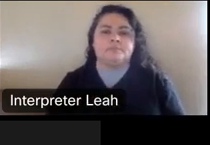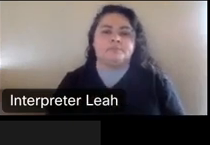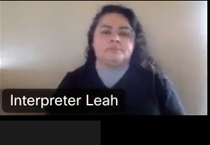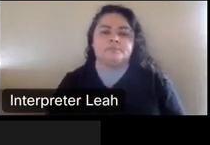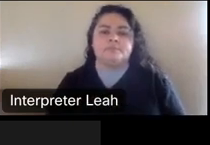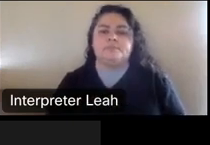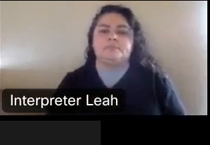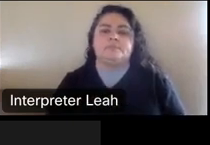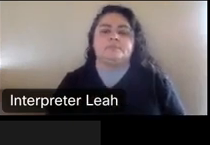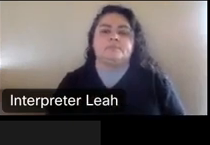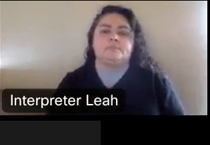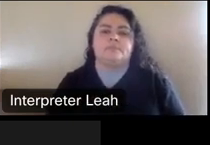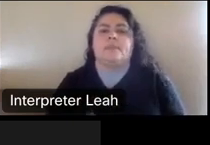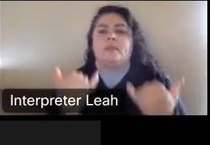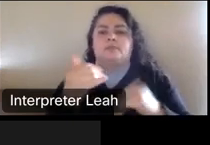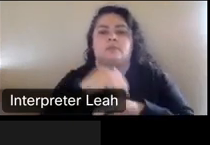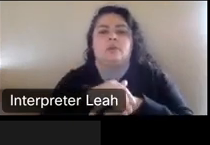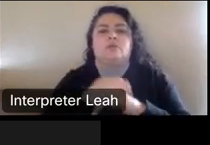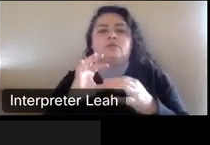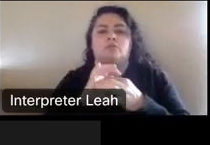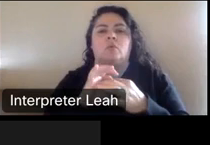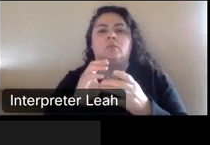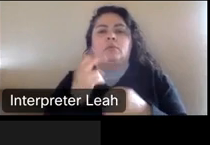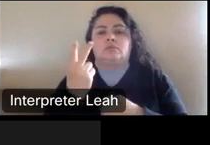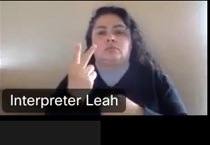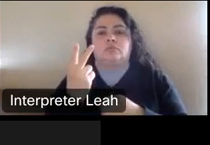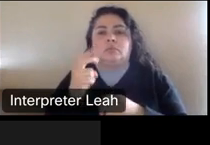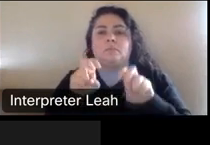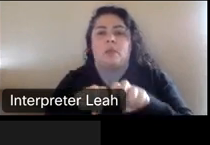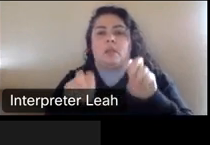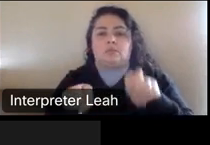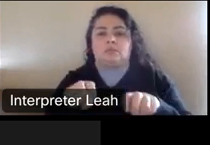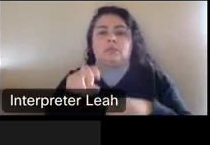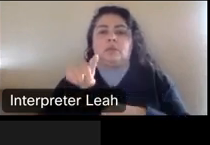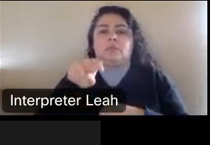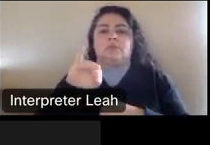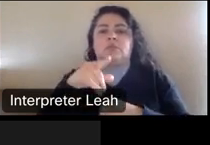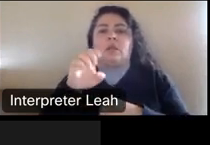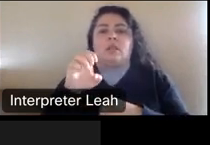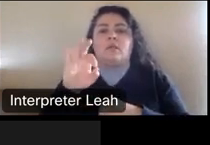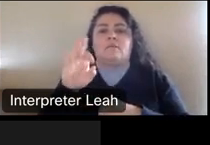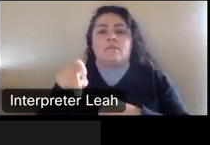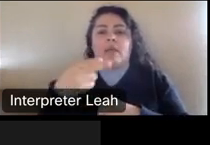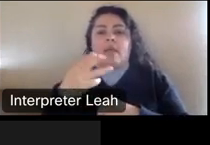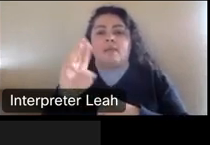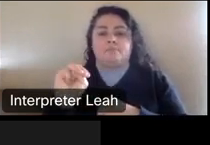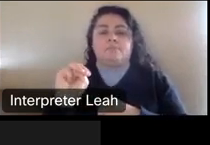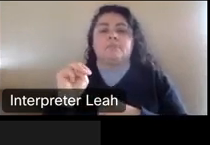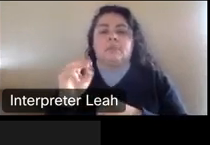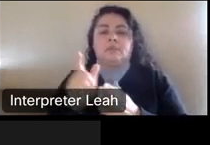So, tonight we're gonna be joined by 2 panelists. Uh, we have Michelle Pham attorney from, uh.